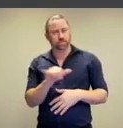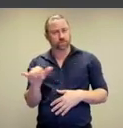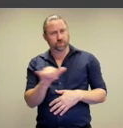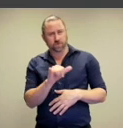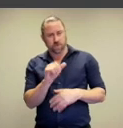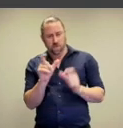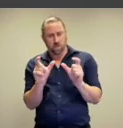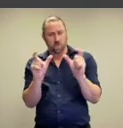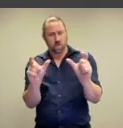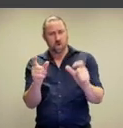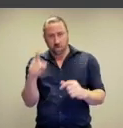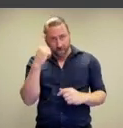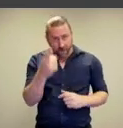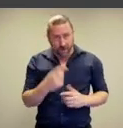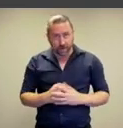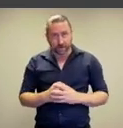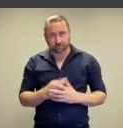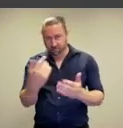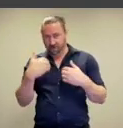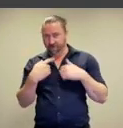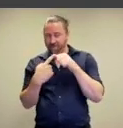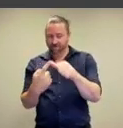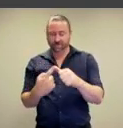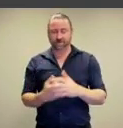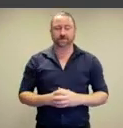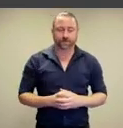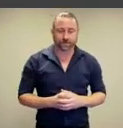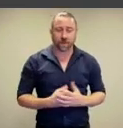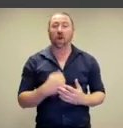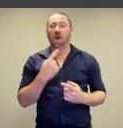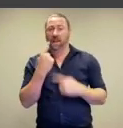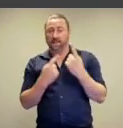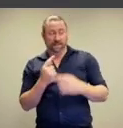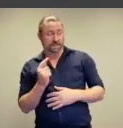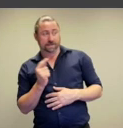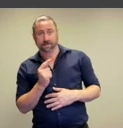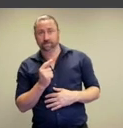nude? What do you think? I’ll give you a